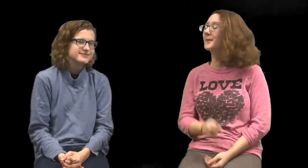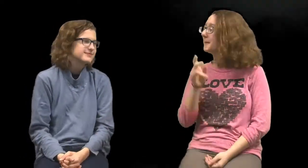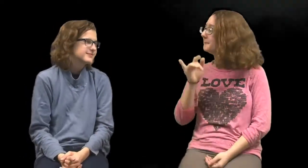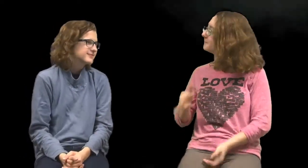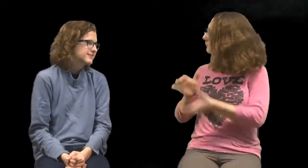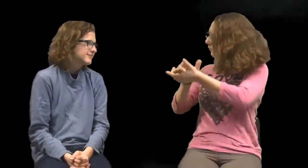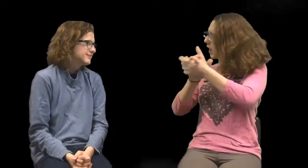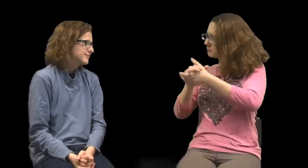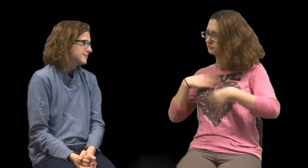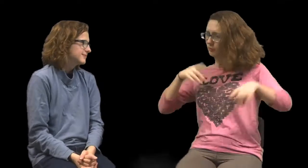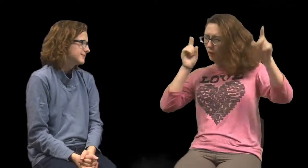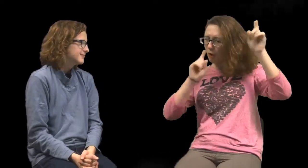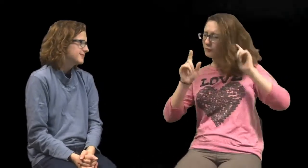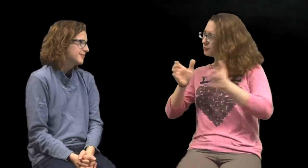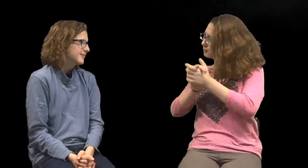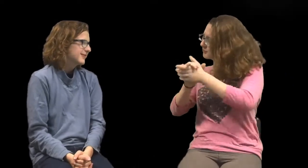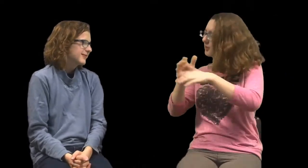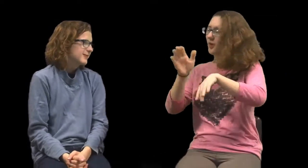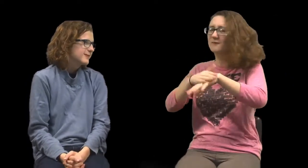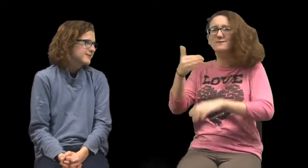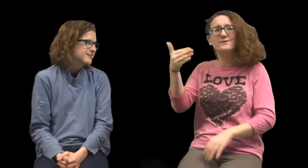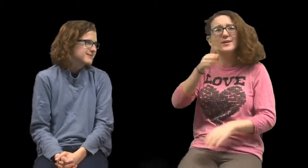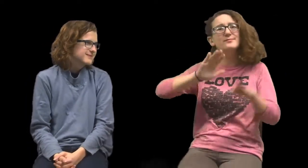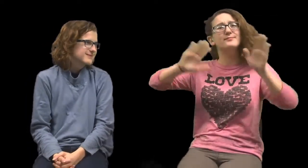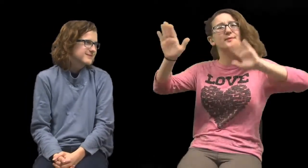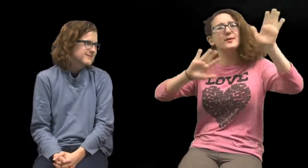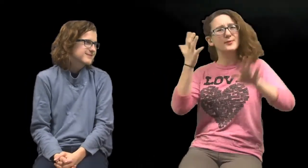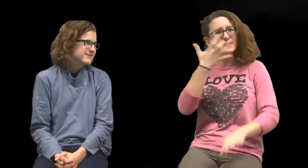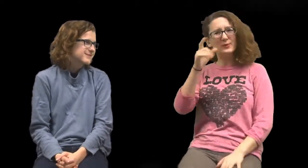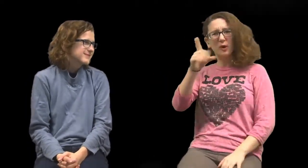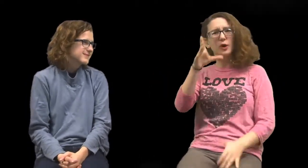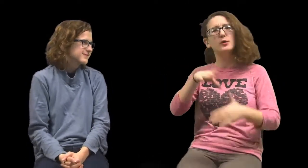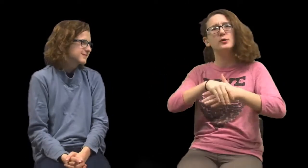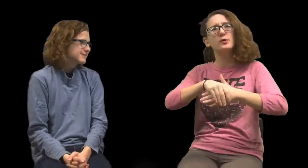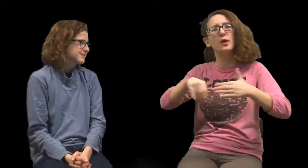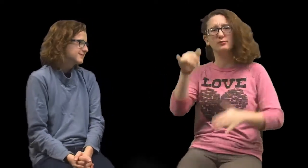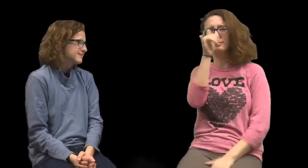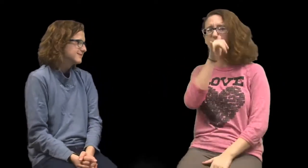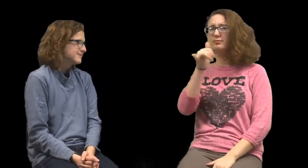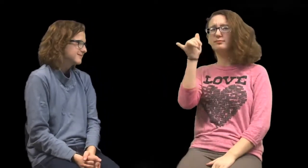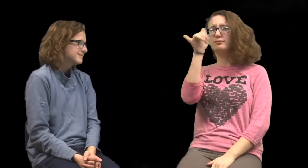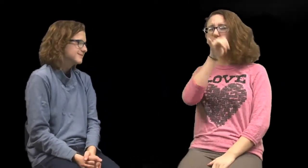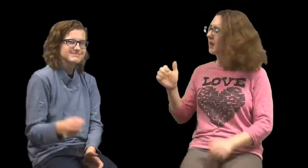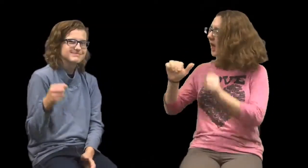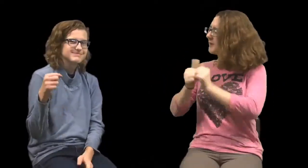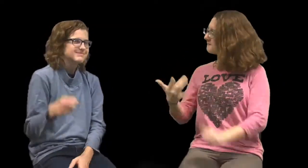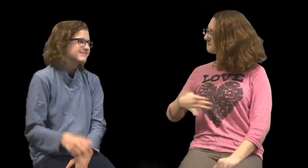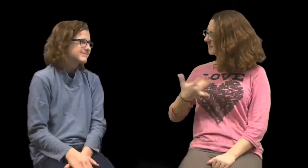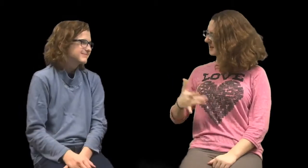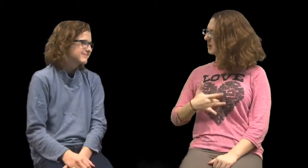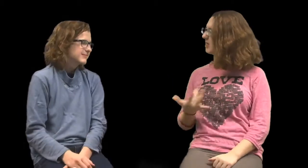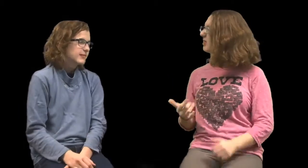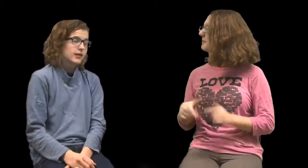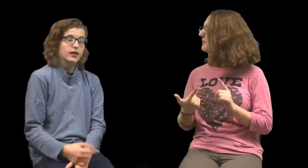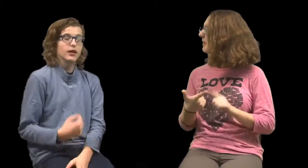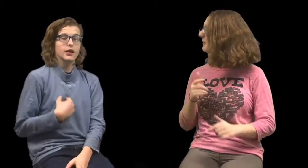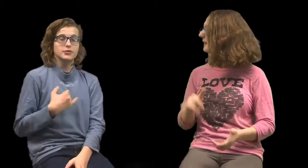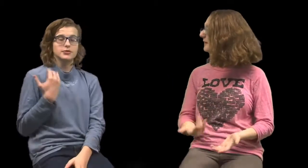I wanted to congratulate you on winning one hundred dollars¬¬, wow. How does it feel winning?